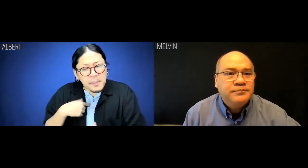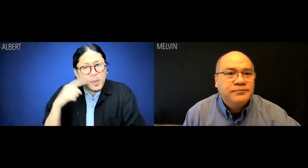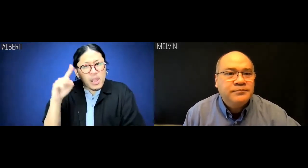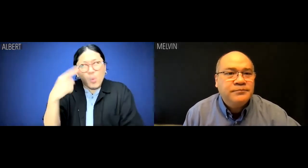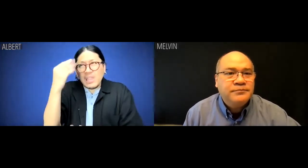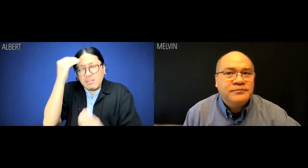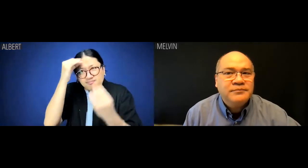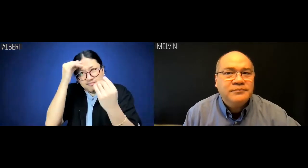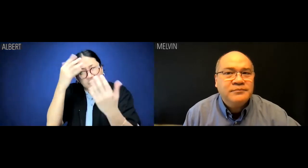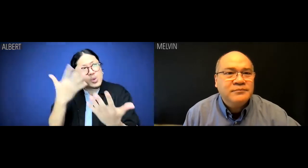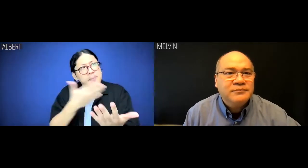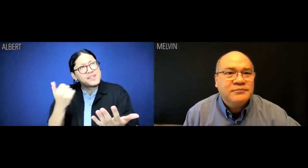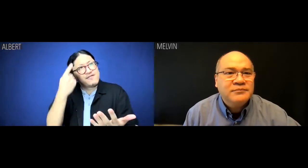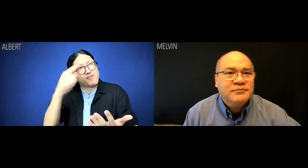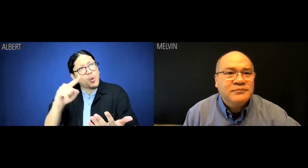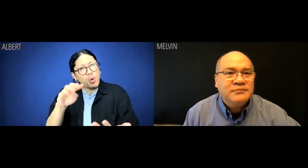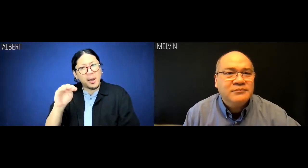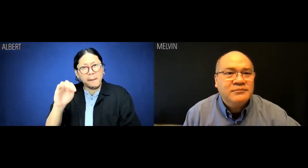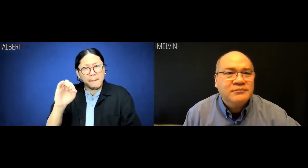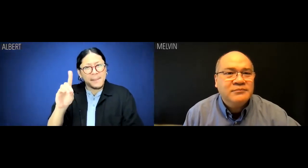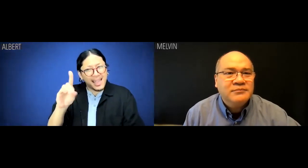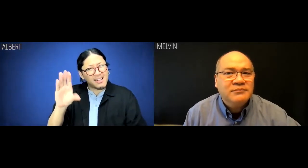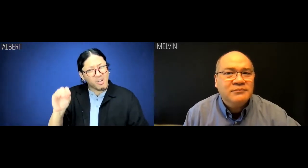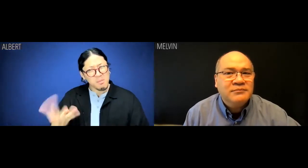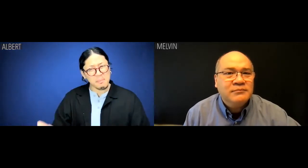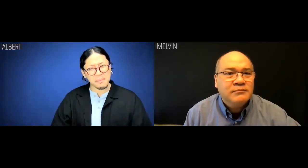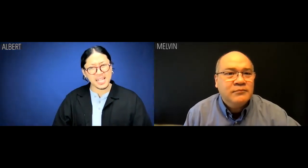I'm only thinking of what's best for MedCo.